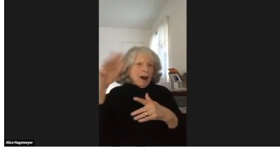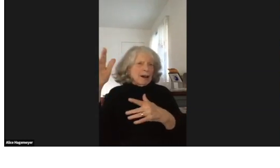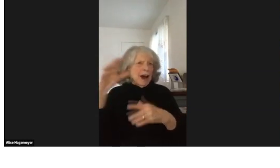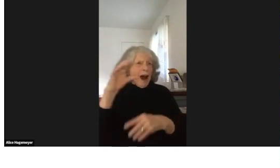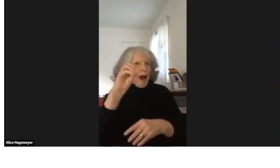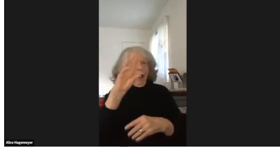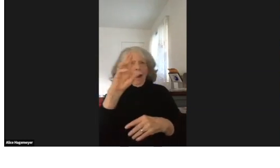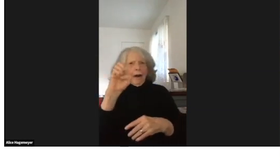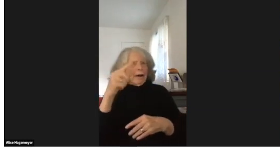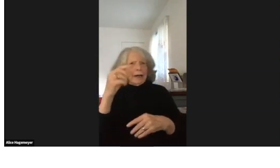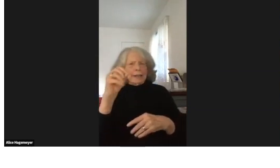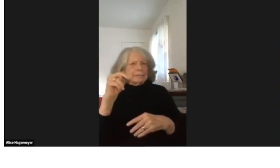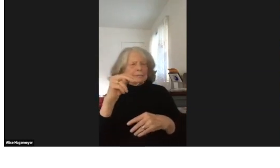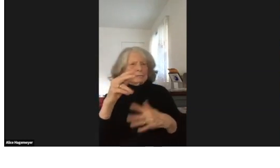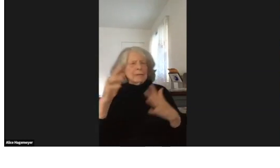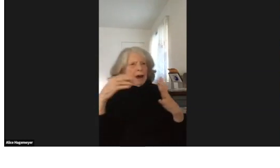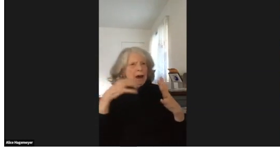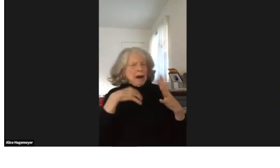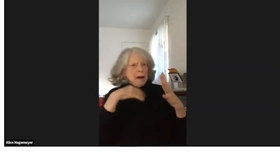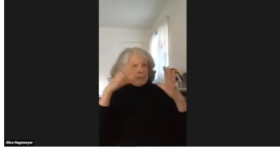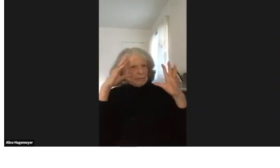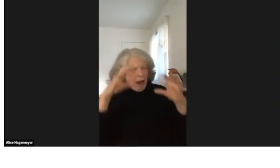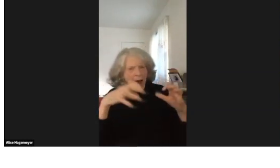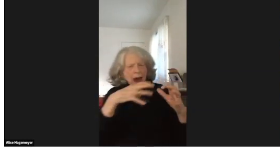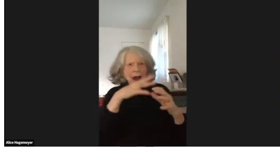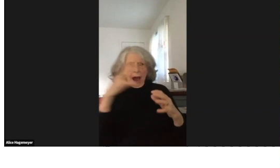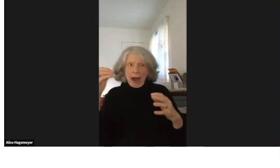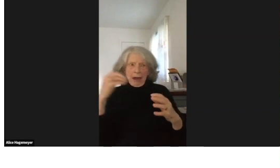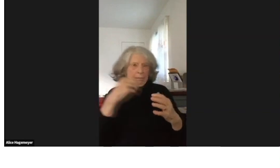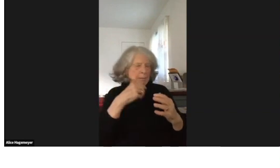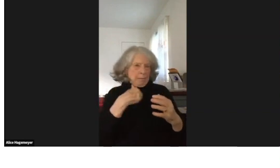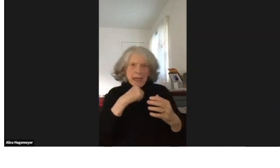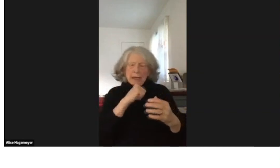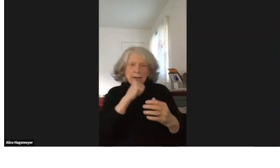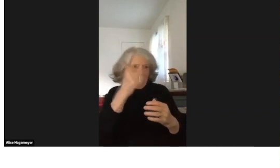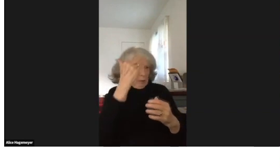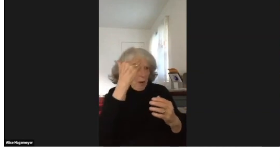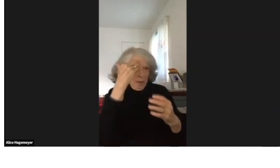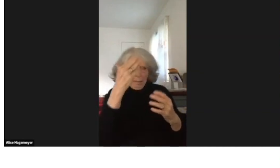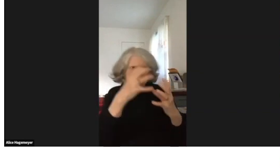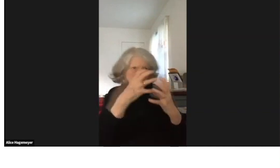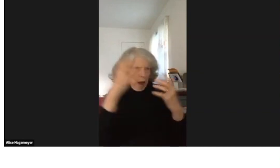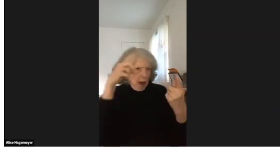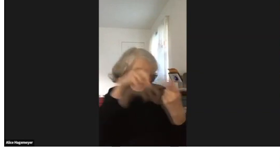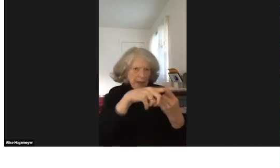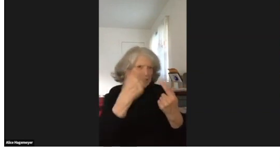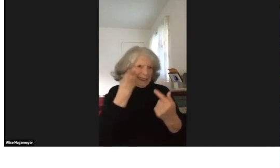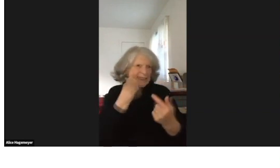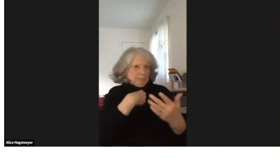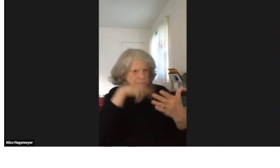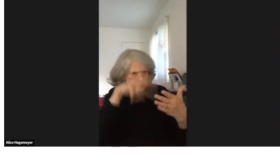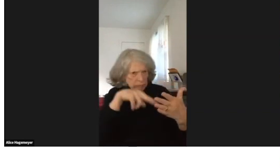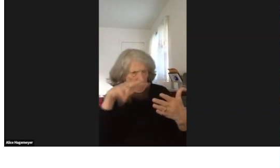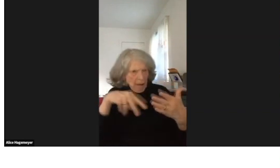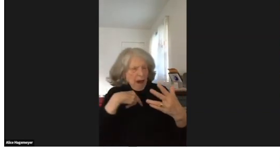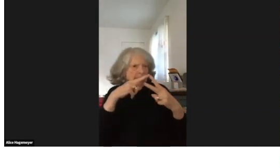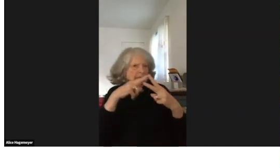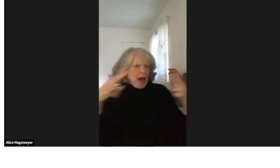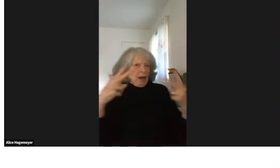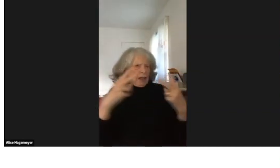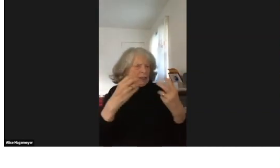Often we hear about libraries in California, Ohio, DC, but I did not know